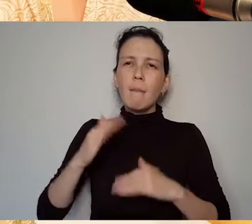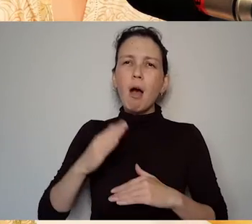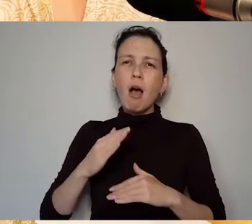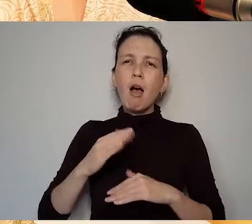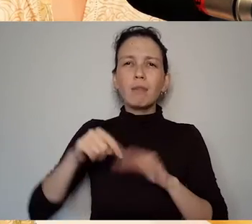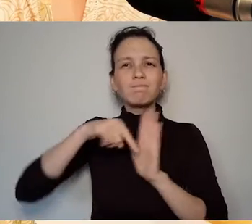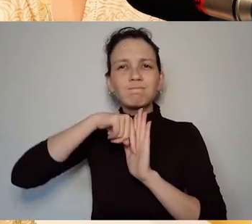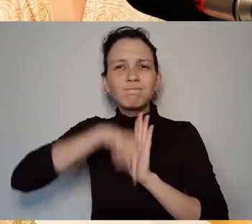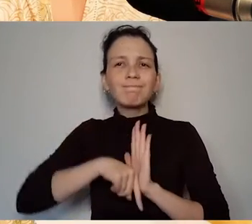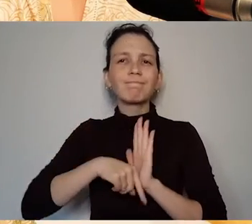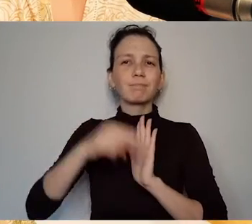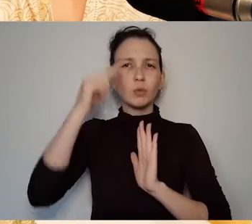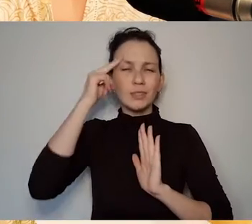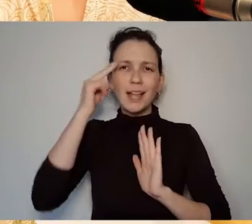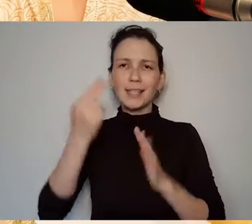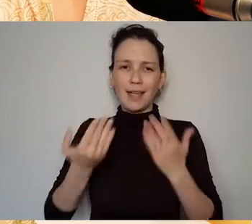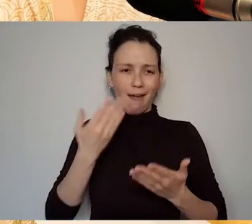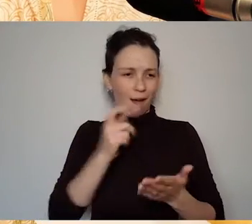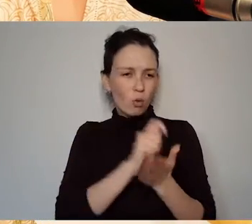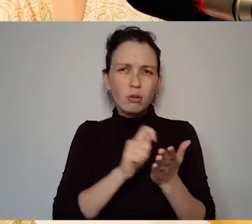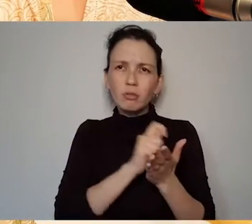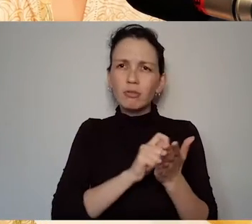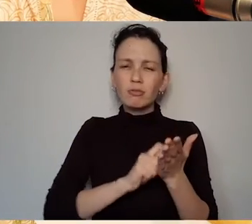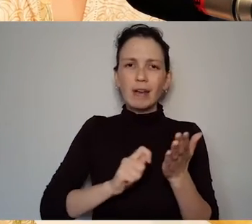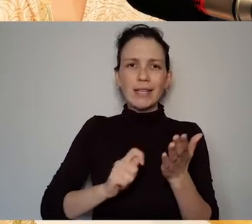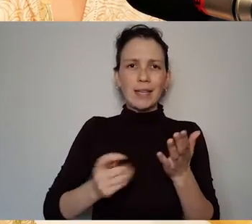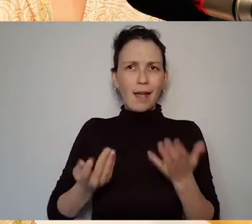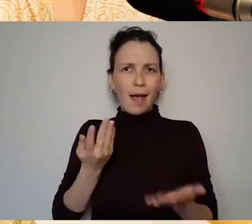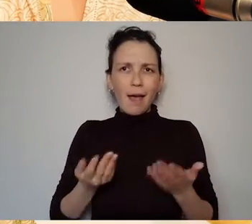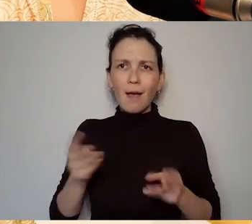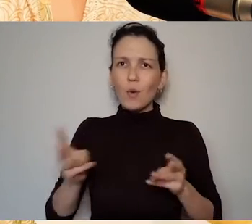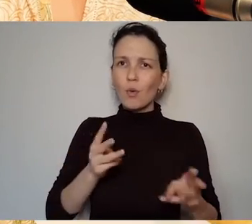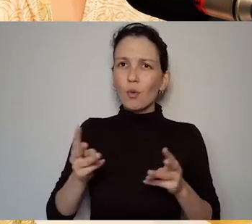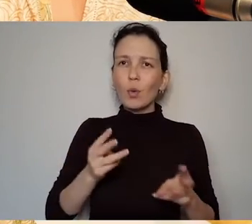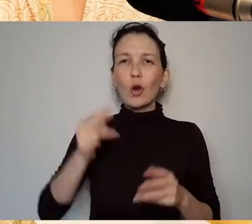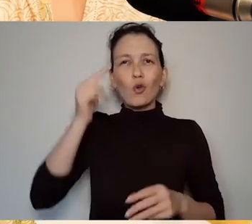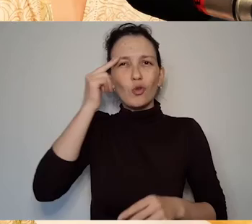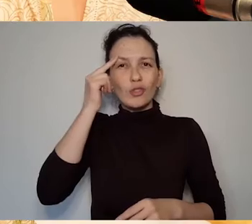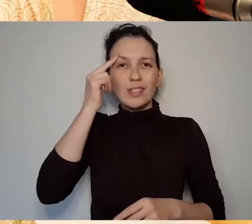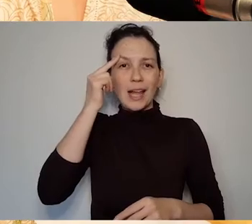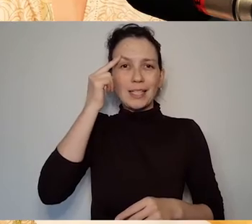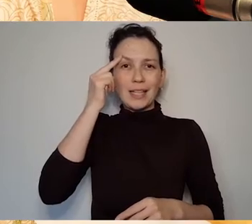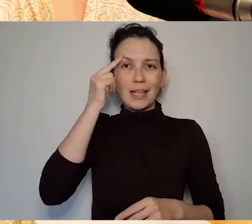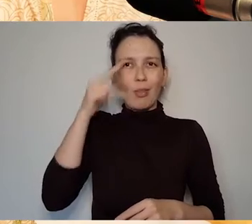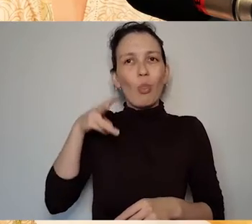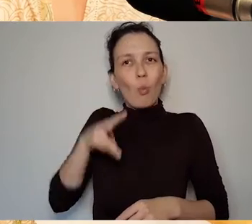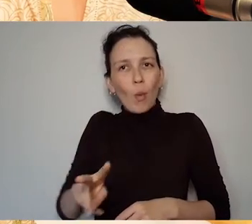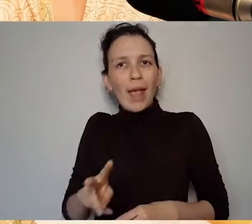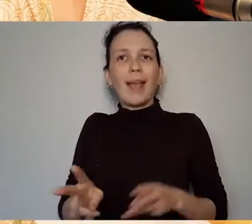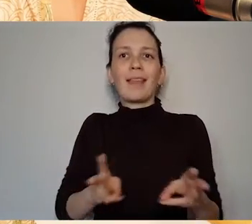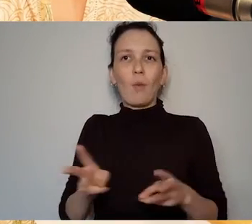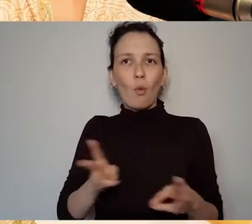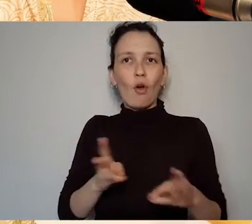the plays work so understanding the way they work from the inside out through the practice. And that